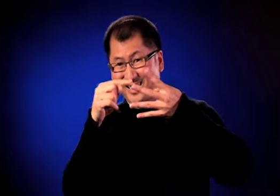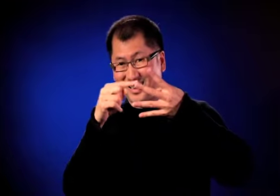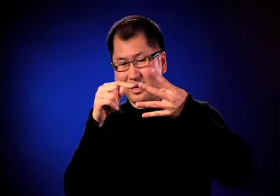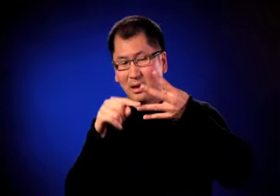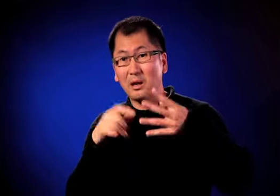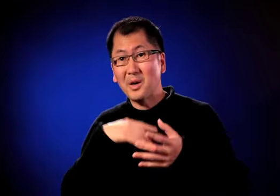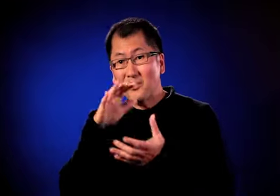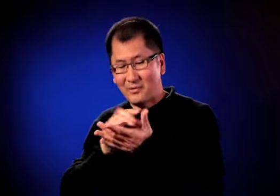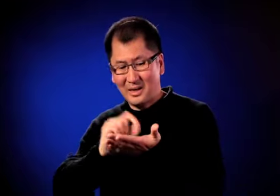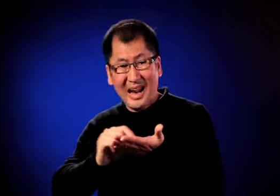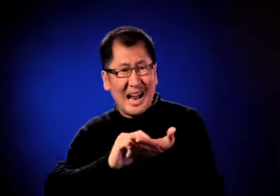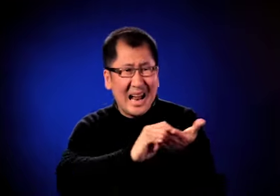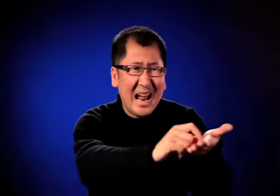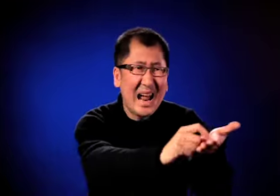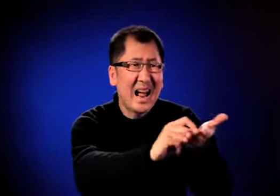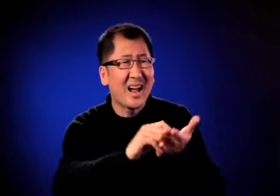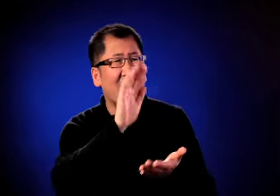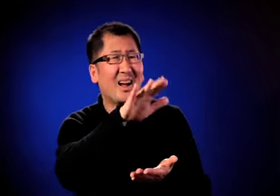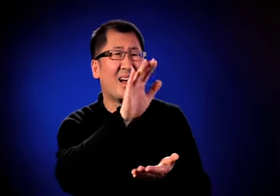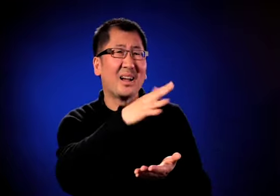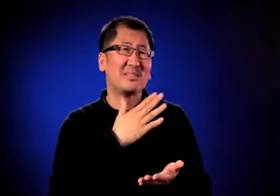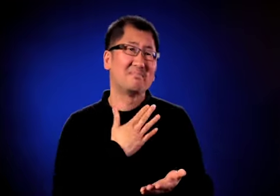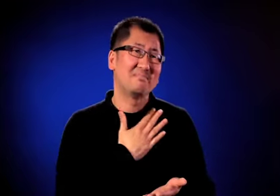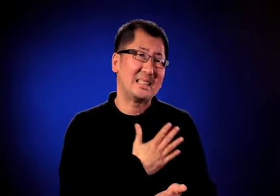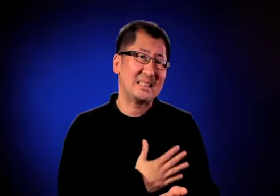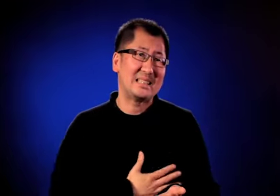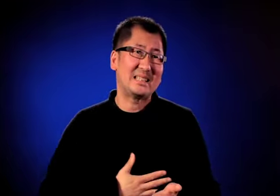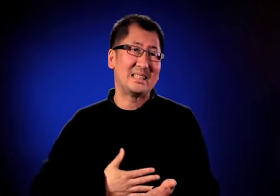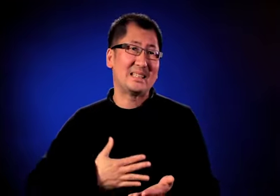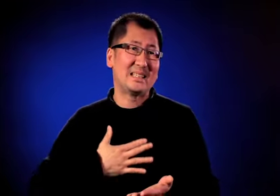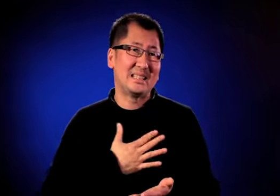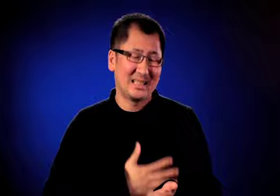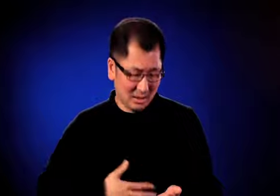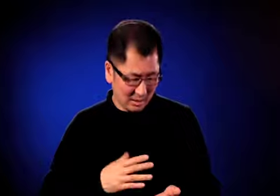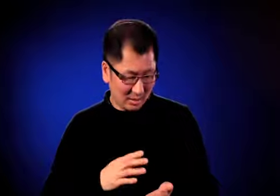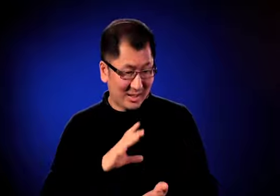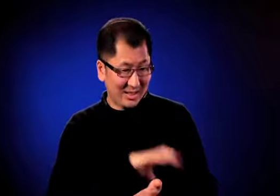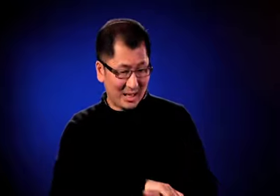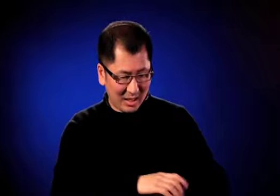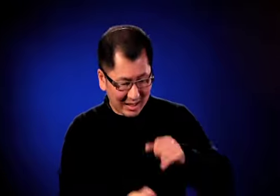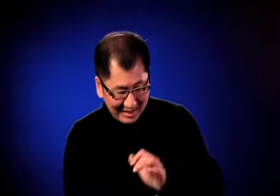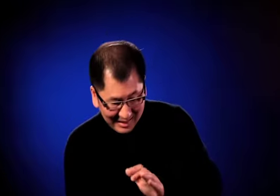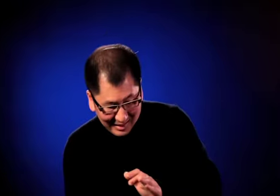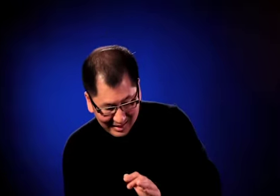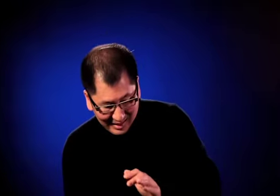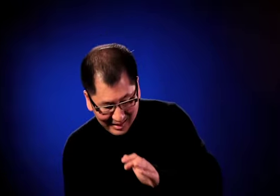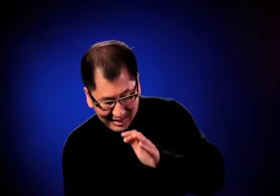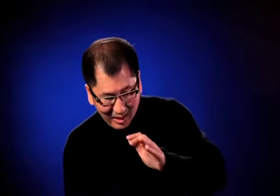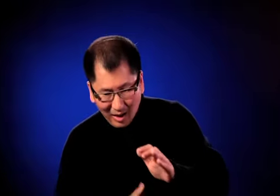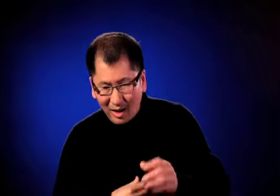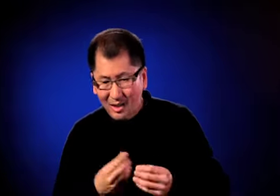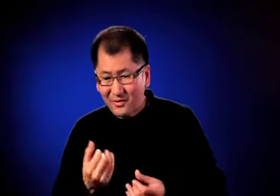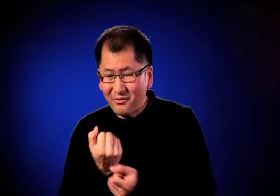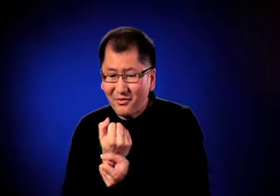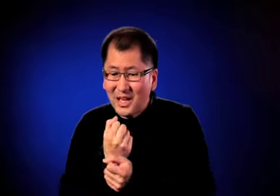So as I lie there in restraint, my wife, through writing, is trying to plead with the hospital to at least